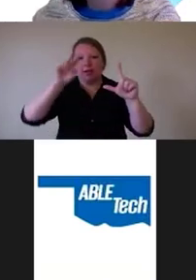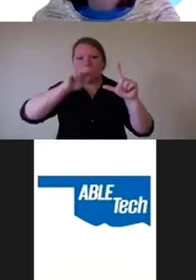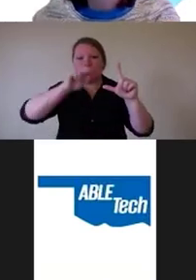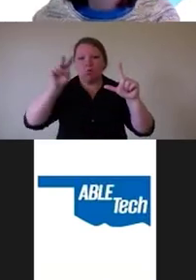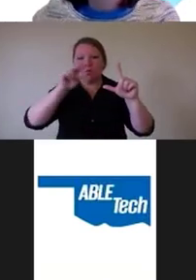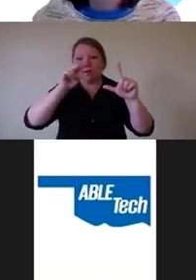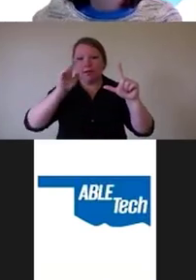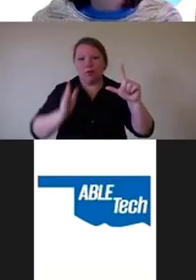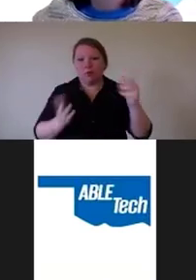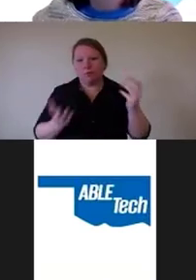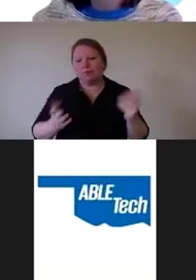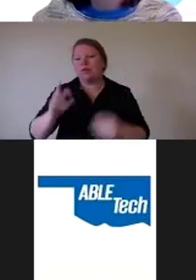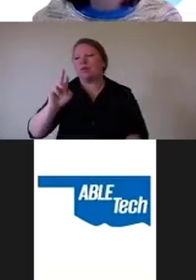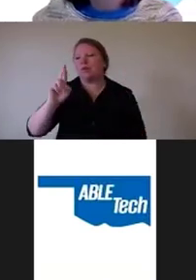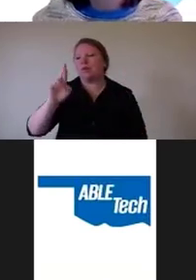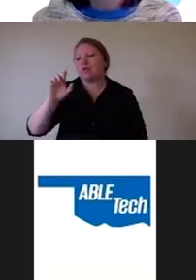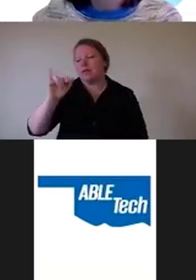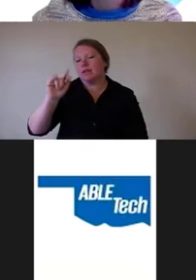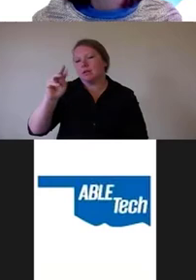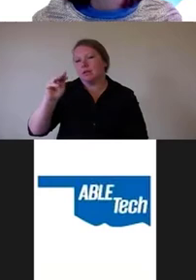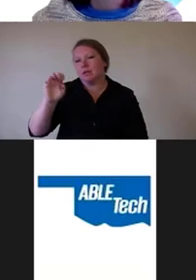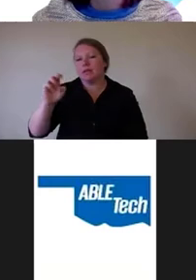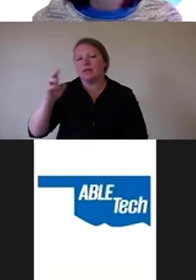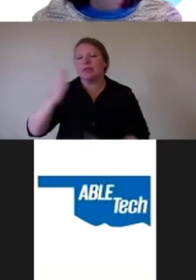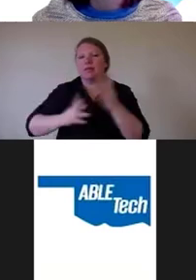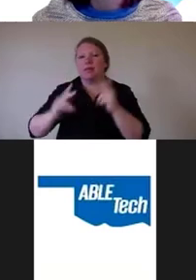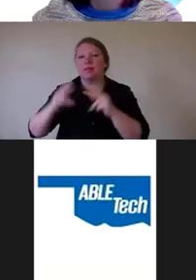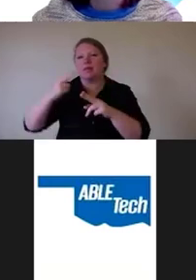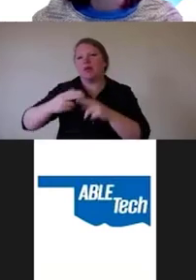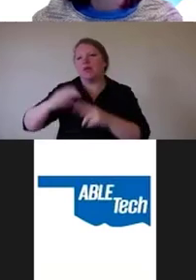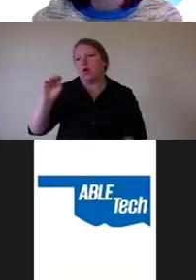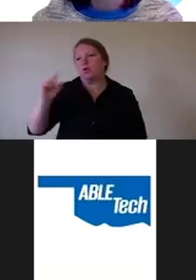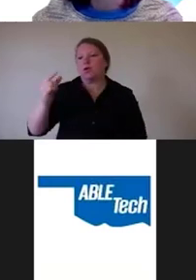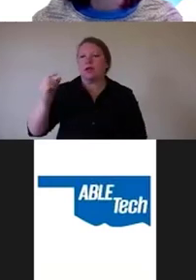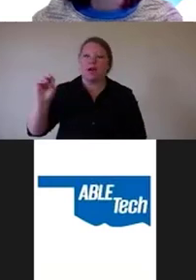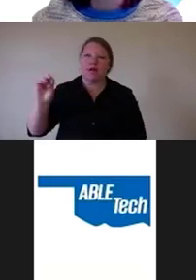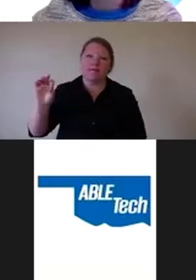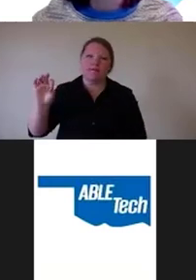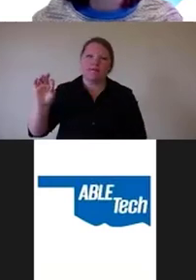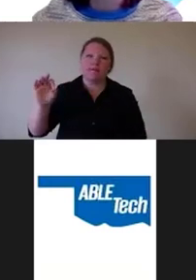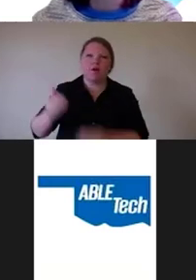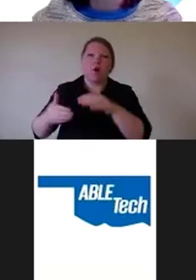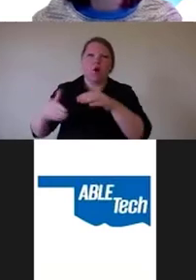Recite me, some people call it the OG of overlays, the original gangster,